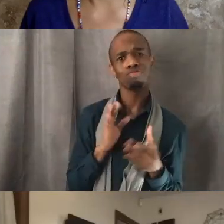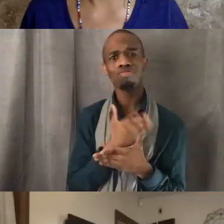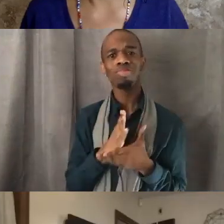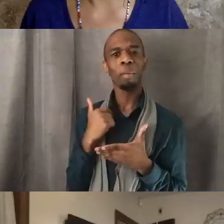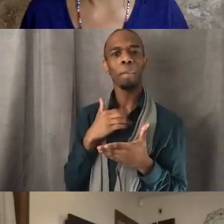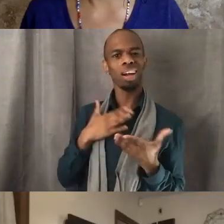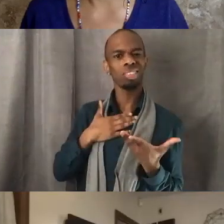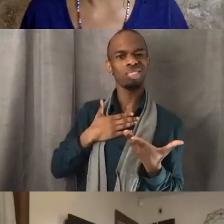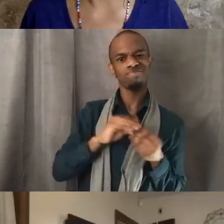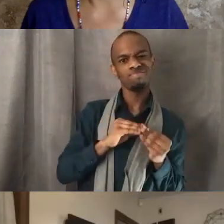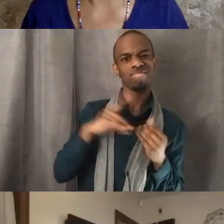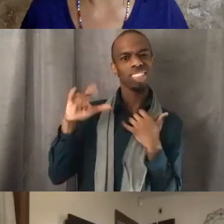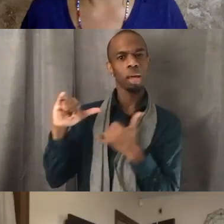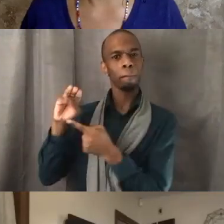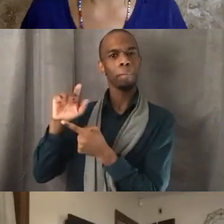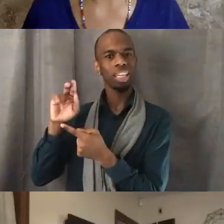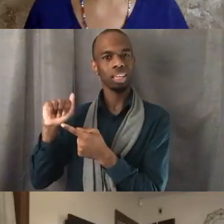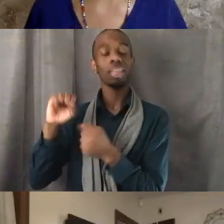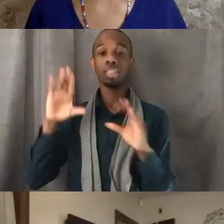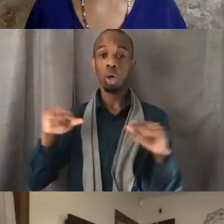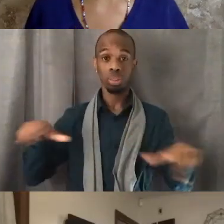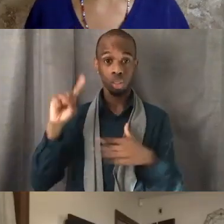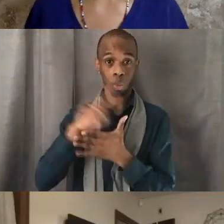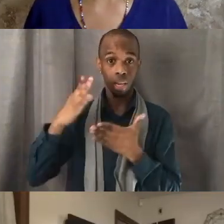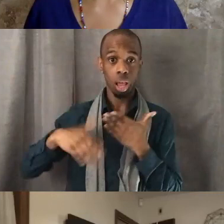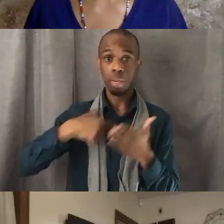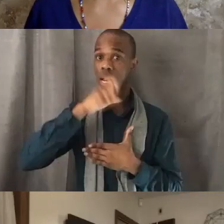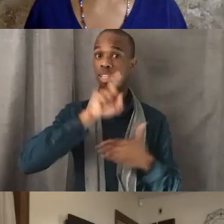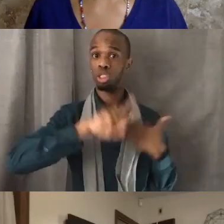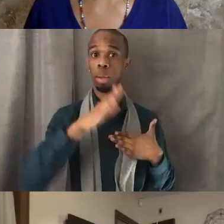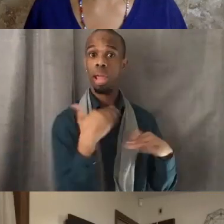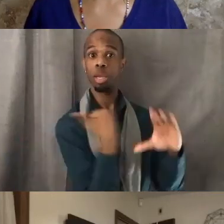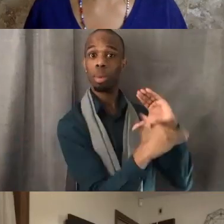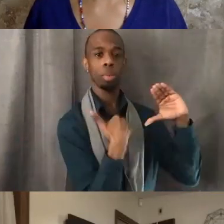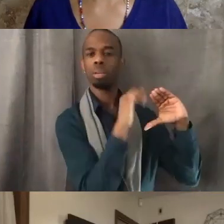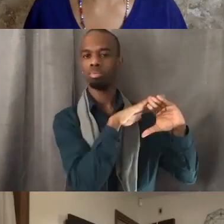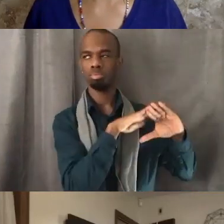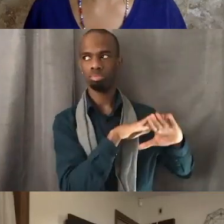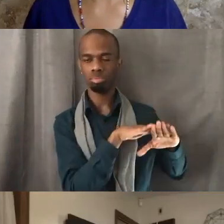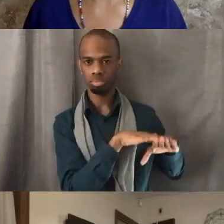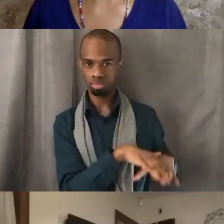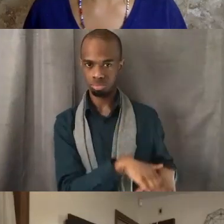I didn't check my email for once, I didn't check my email at all this weekend. So for me, that's a big victory